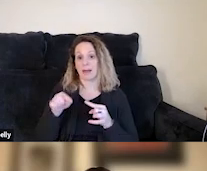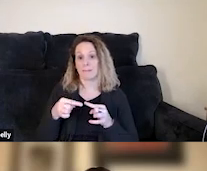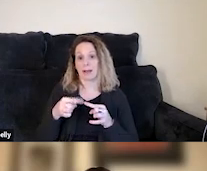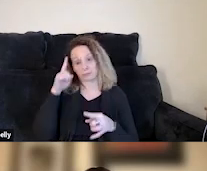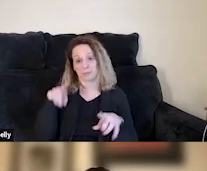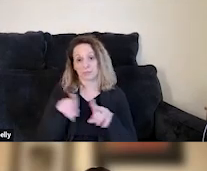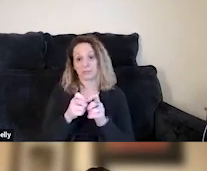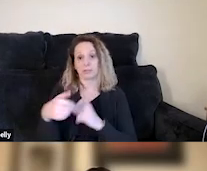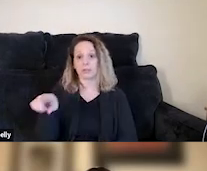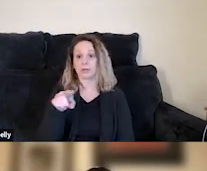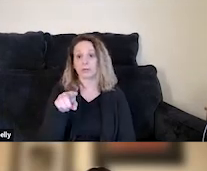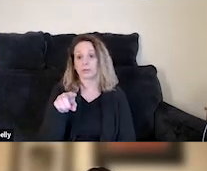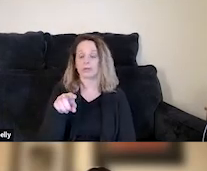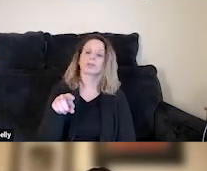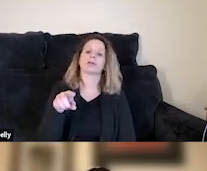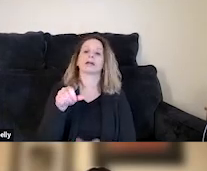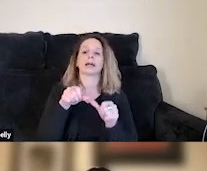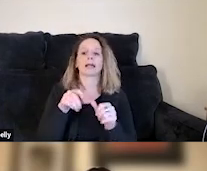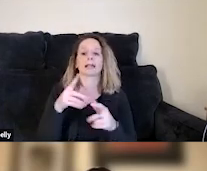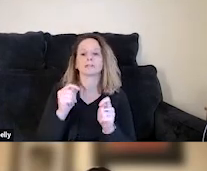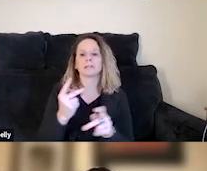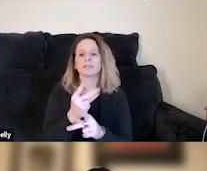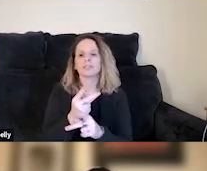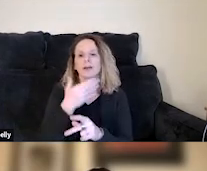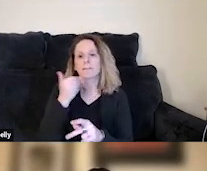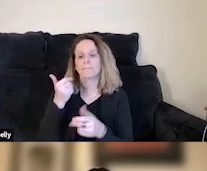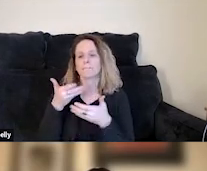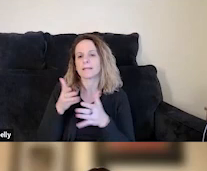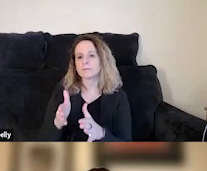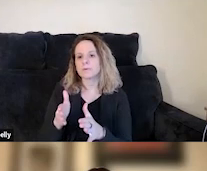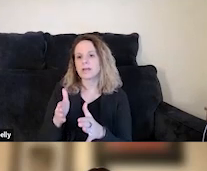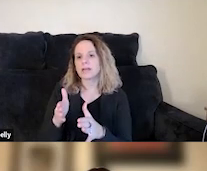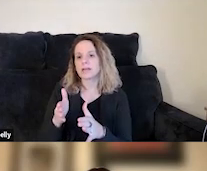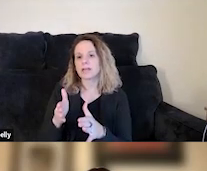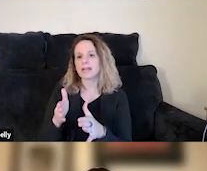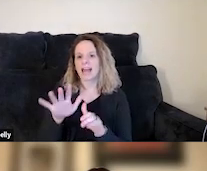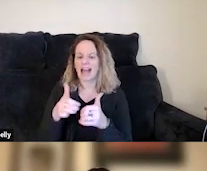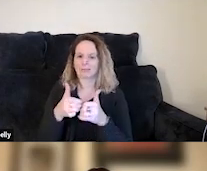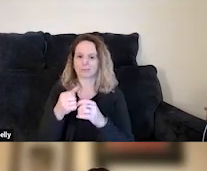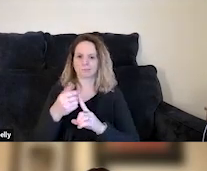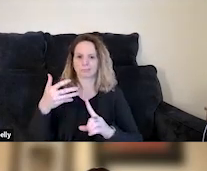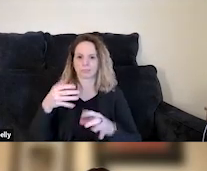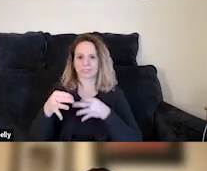and I'm constantly trying to figure out the best way for us to be descriptive about people we're working with,